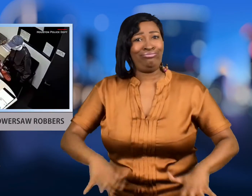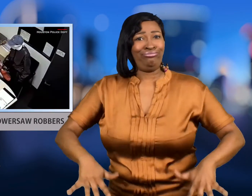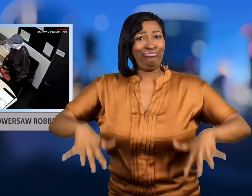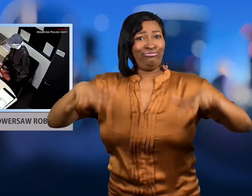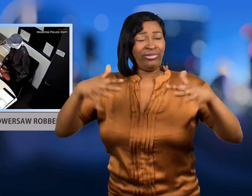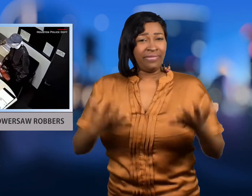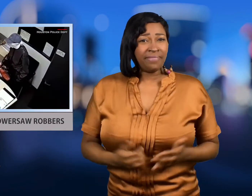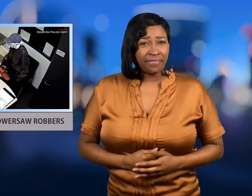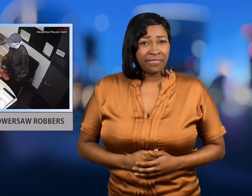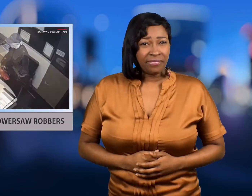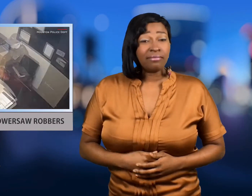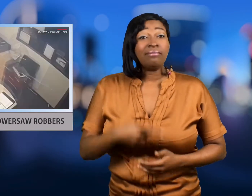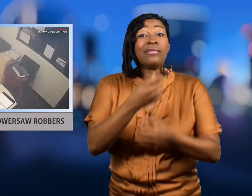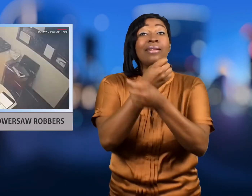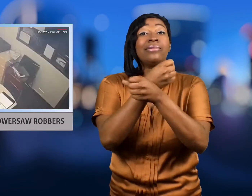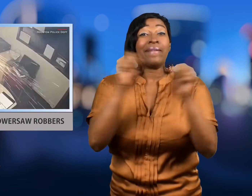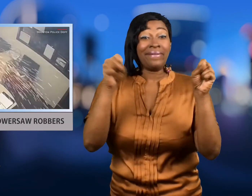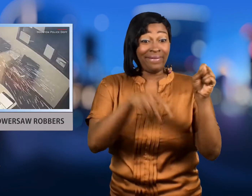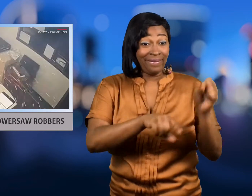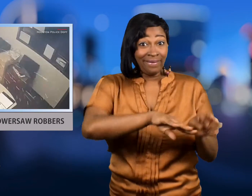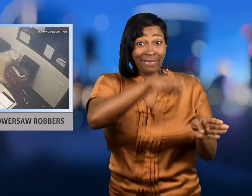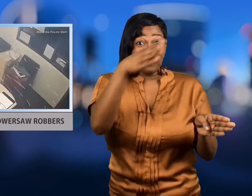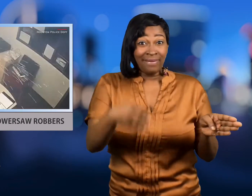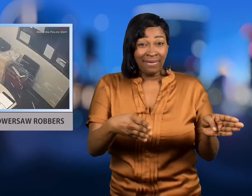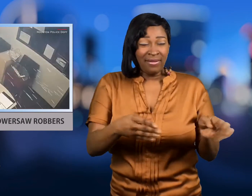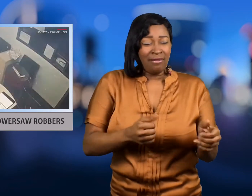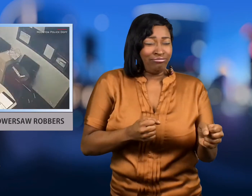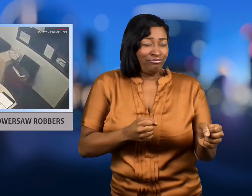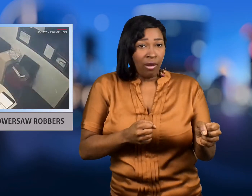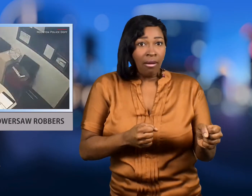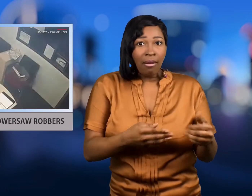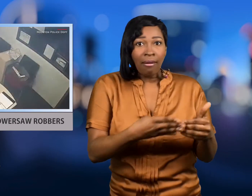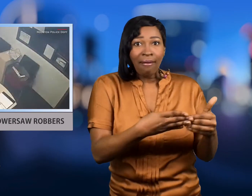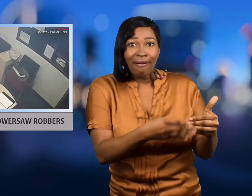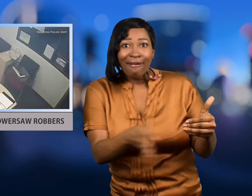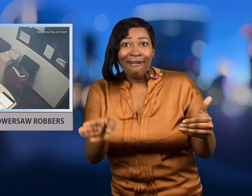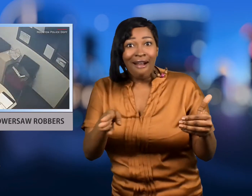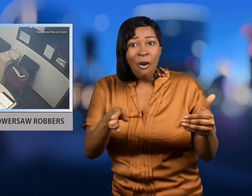The suspects eventually made off